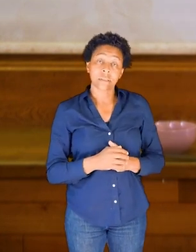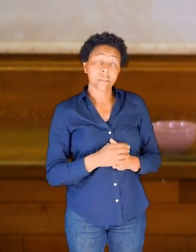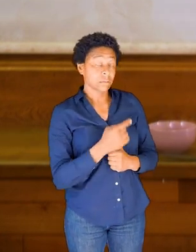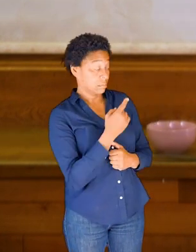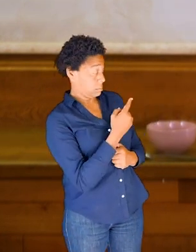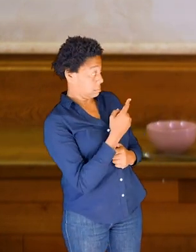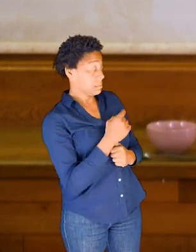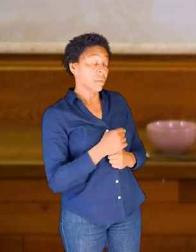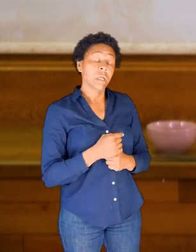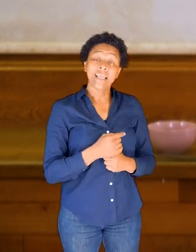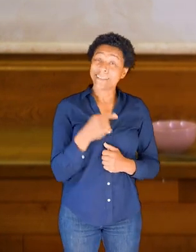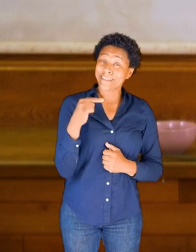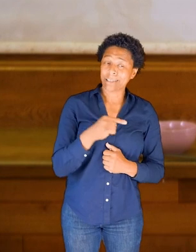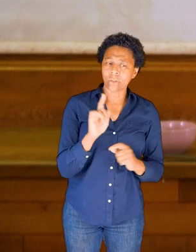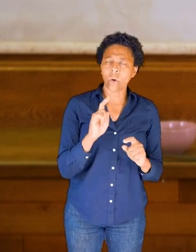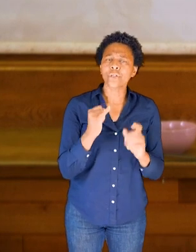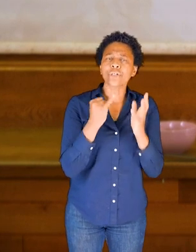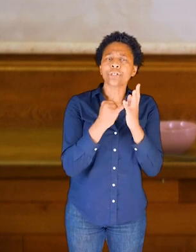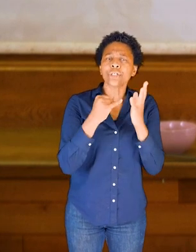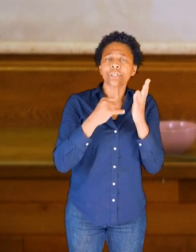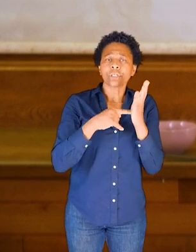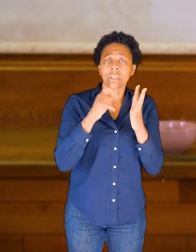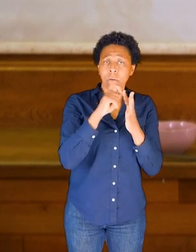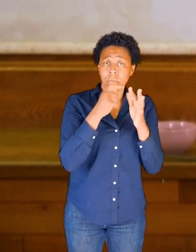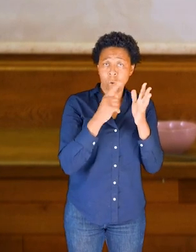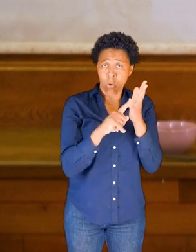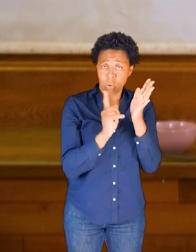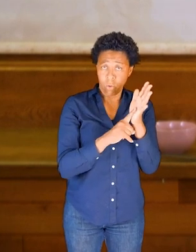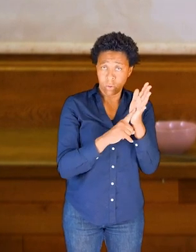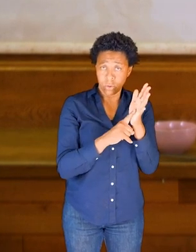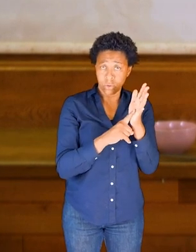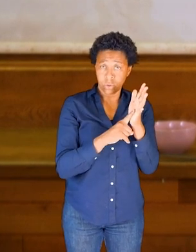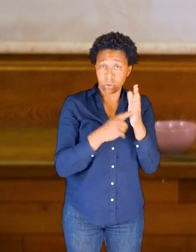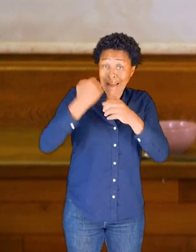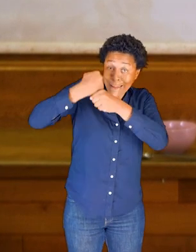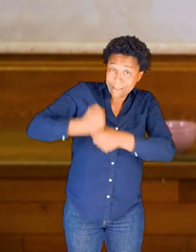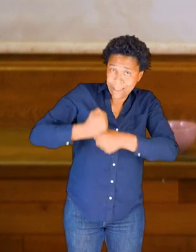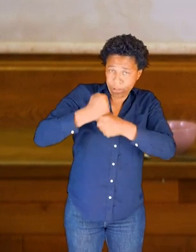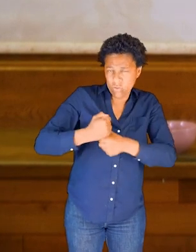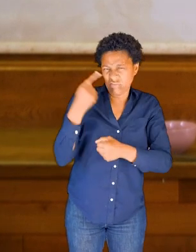And these photos are of St Paul's Cathedral, which is a cathedral in London.